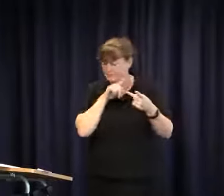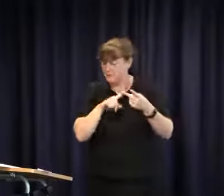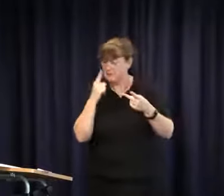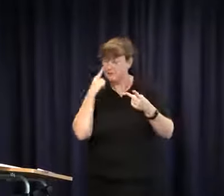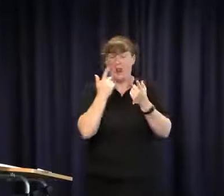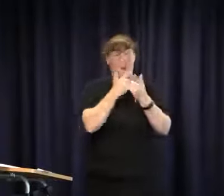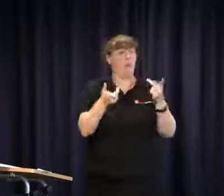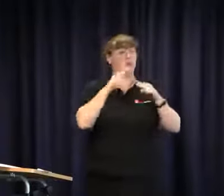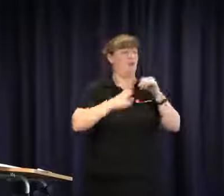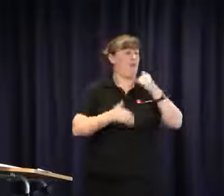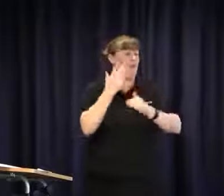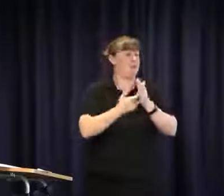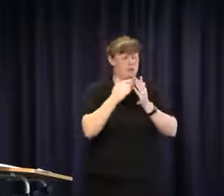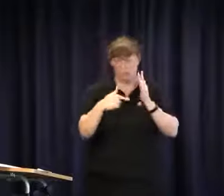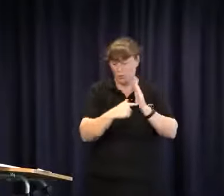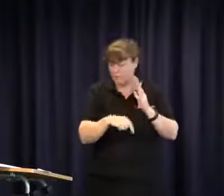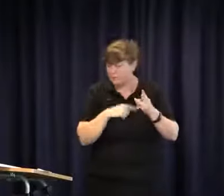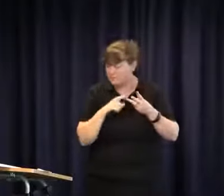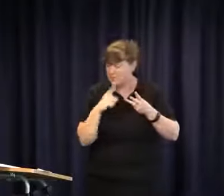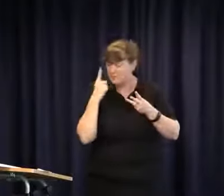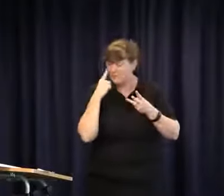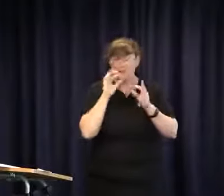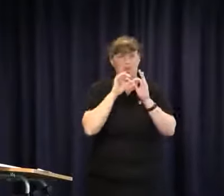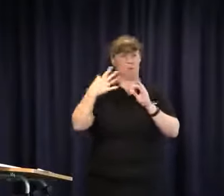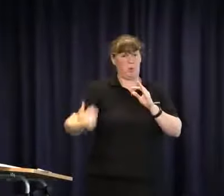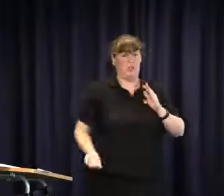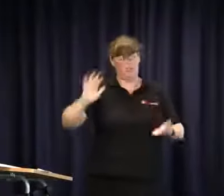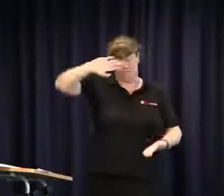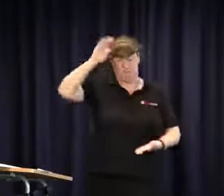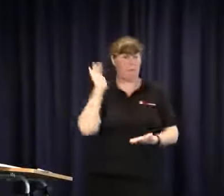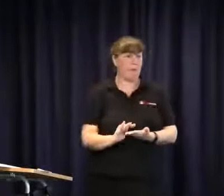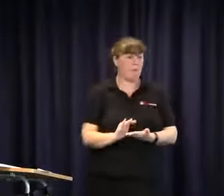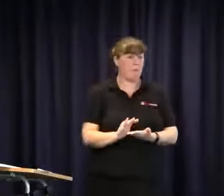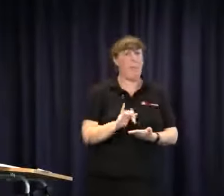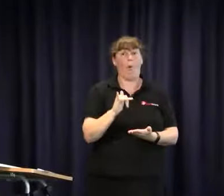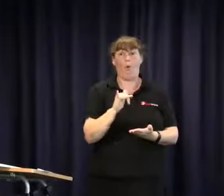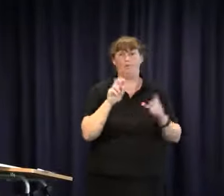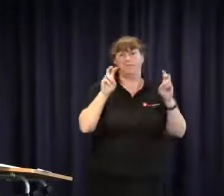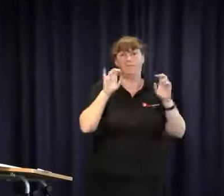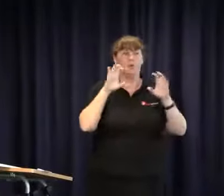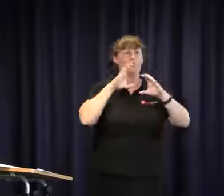also noncompliance, language of last resort was a comment, interpreters' remuneration